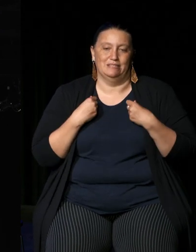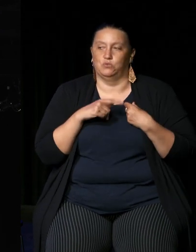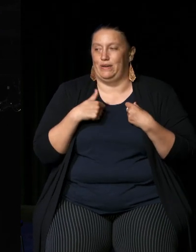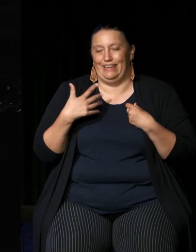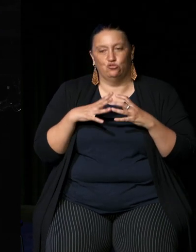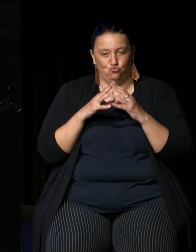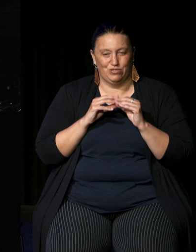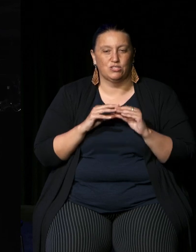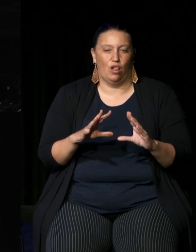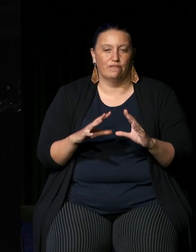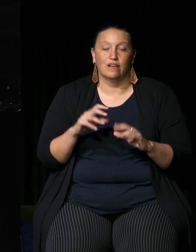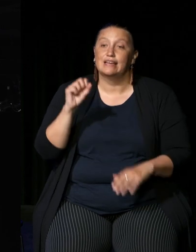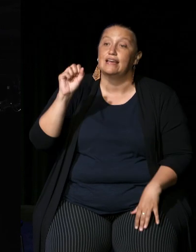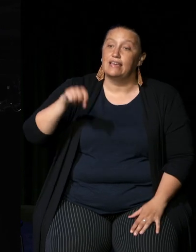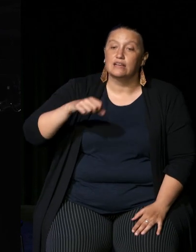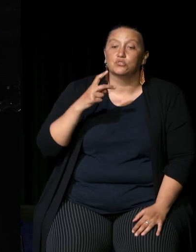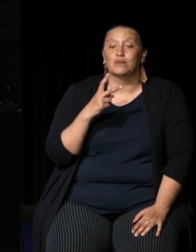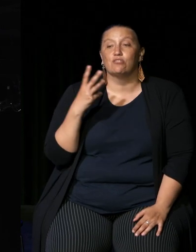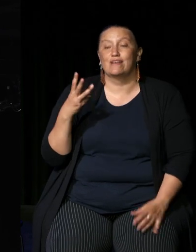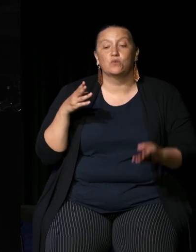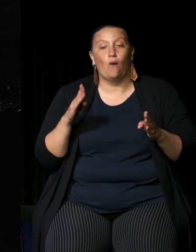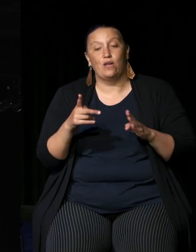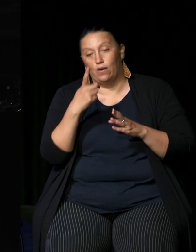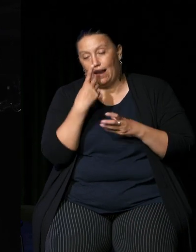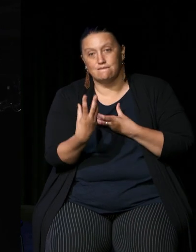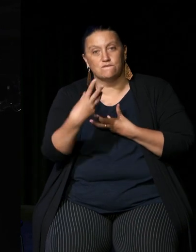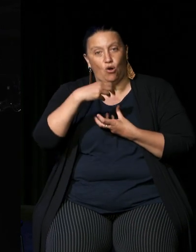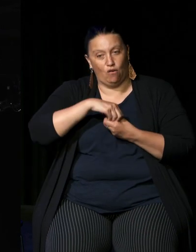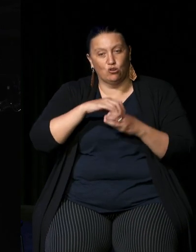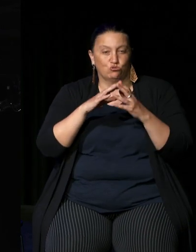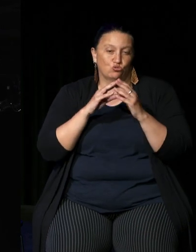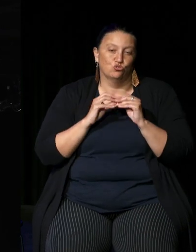23 is a vehicle through which you can get involved in solving that unfinished business